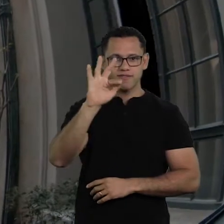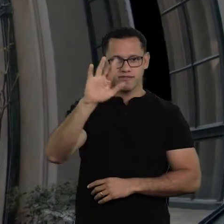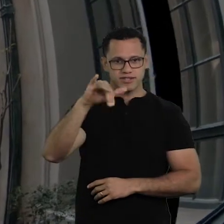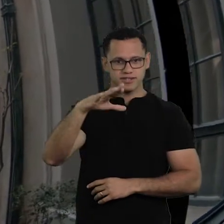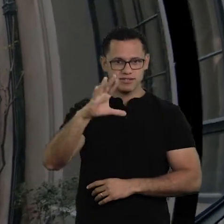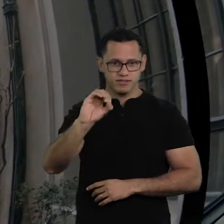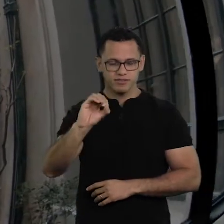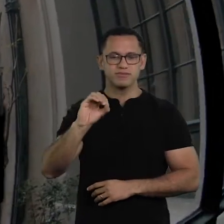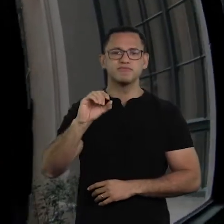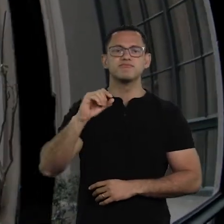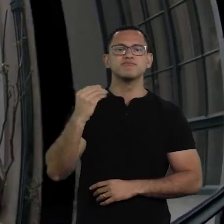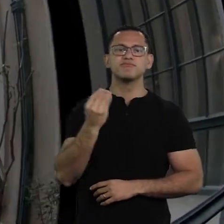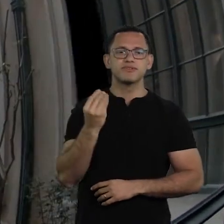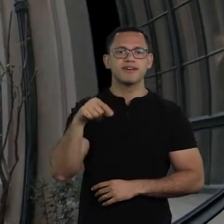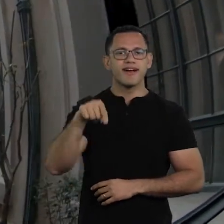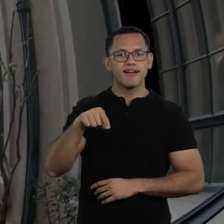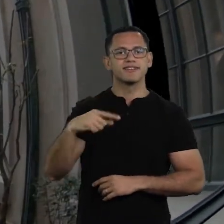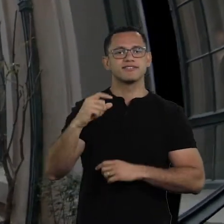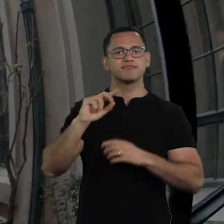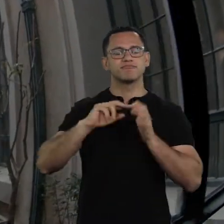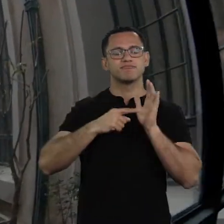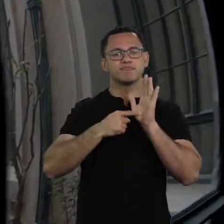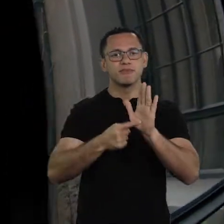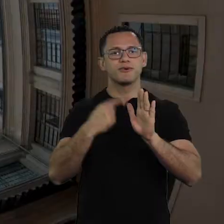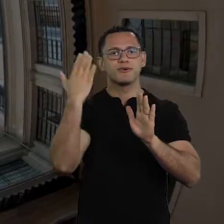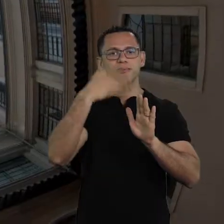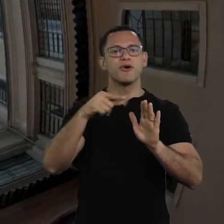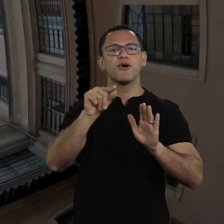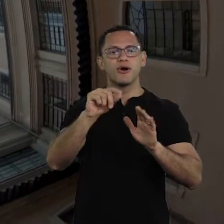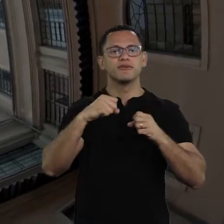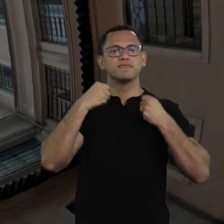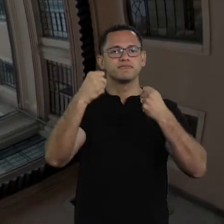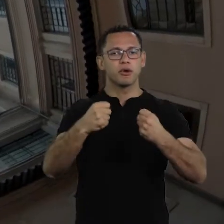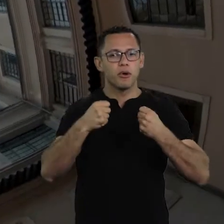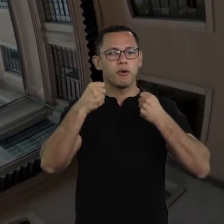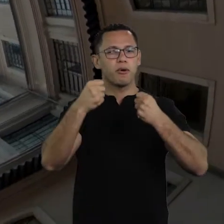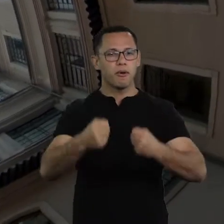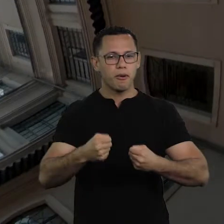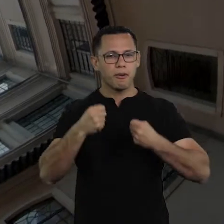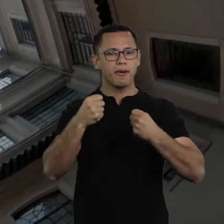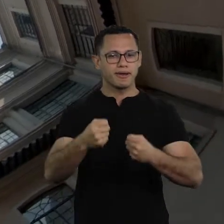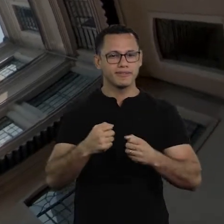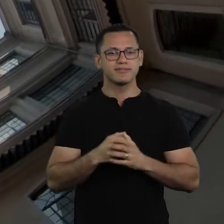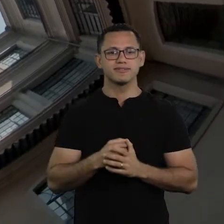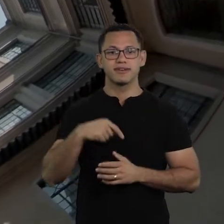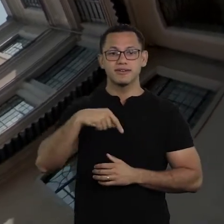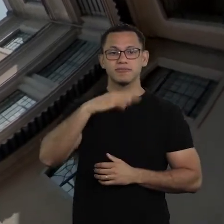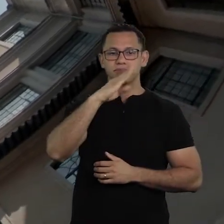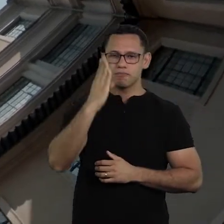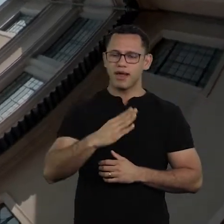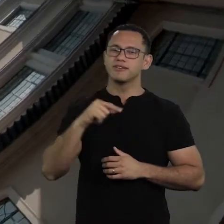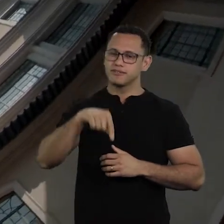meeting place, a place of power and resistance in São Paulo and in the country, so it’s a very cool